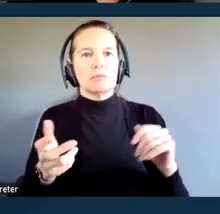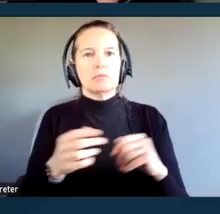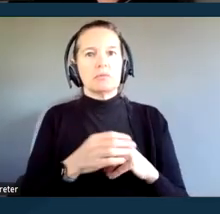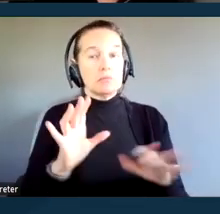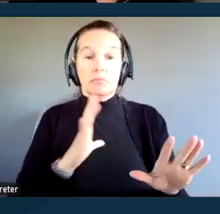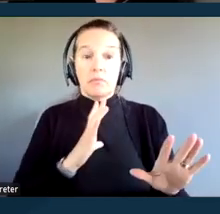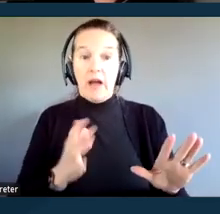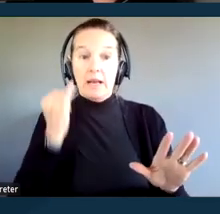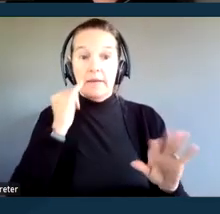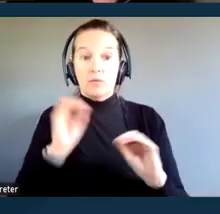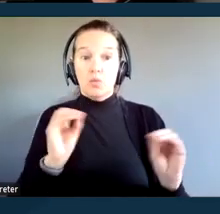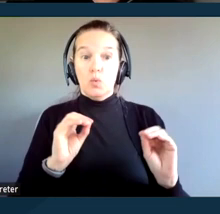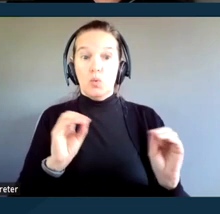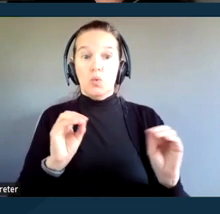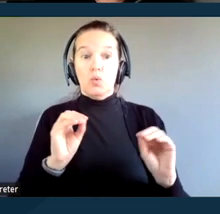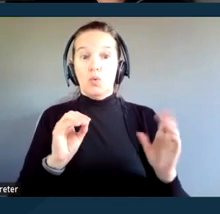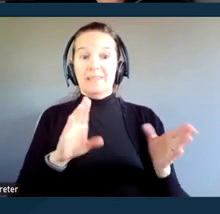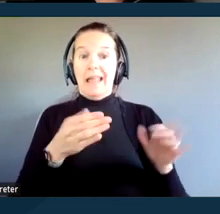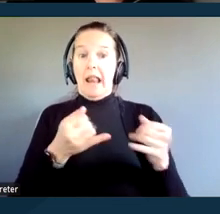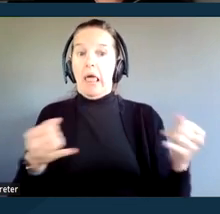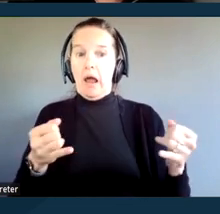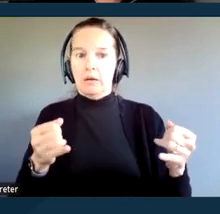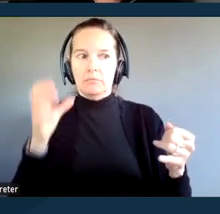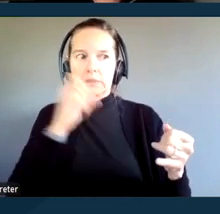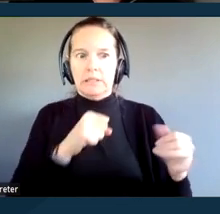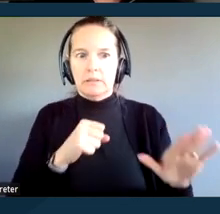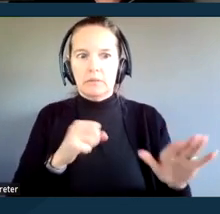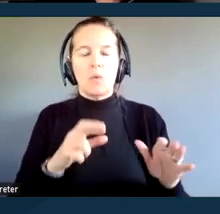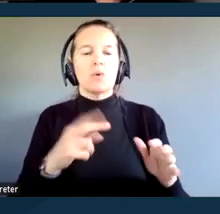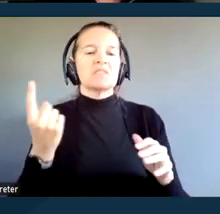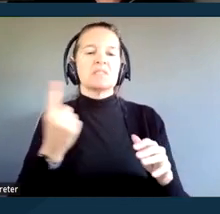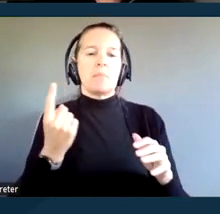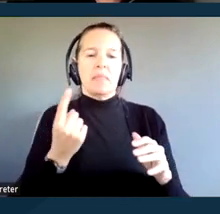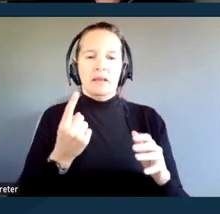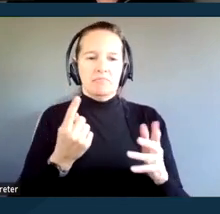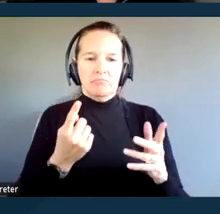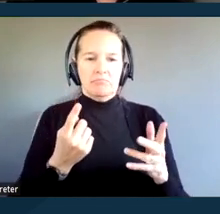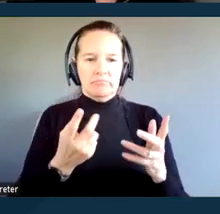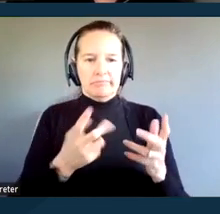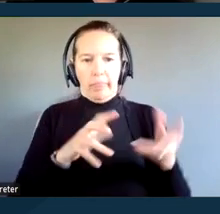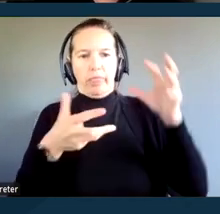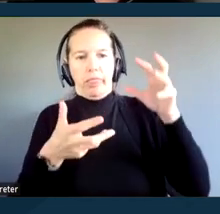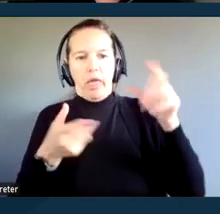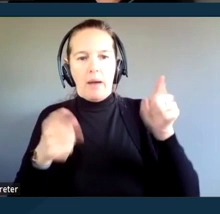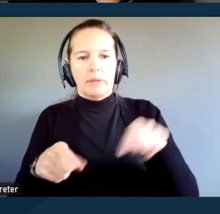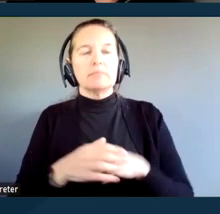or the opposing party is not in some way prejudiced, and the provision of assisted devices,